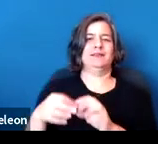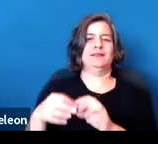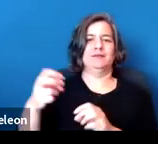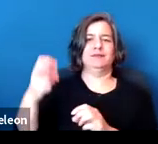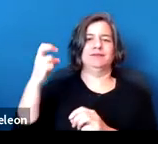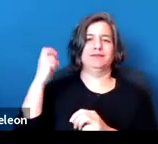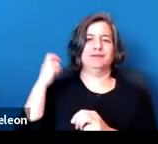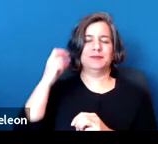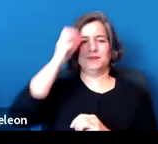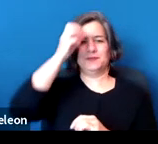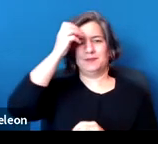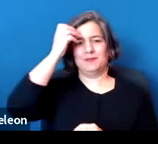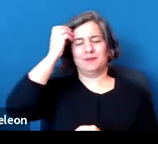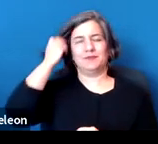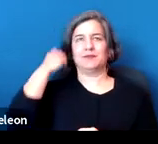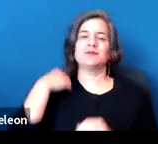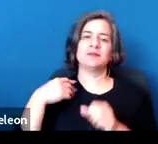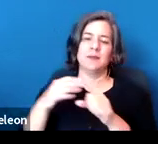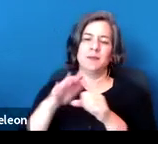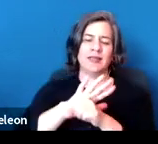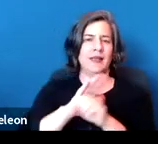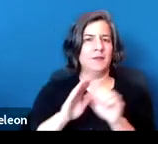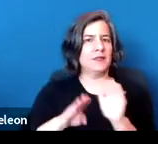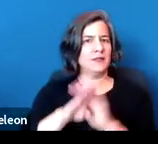The pandemic developments really have a lot of parallels